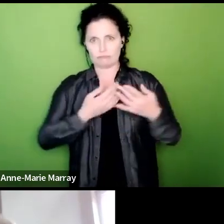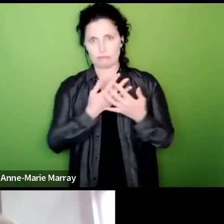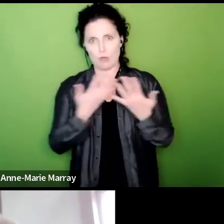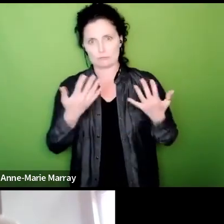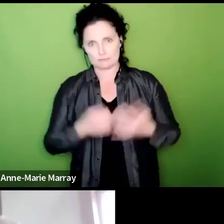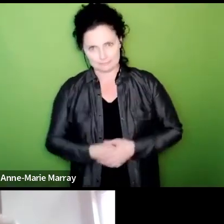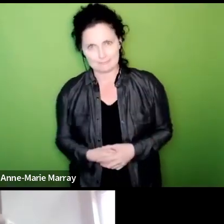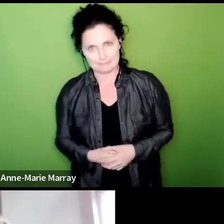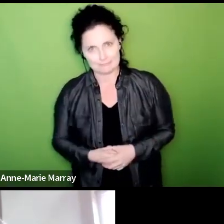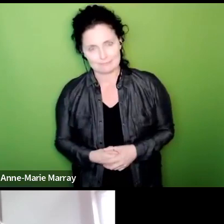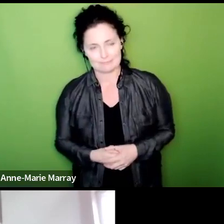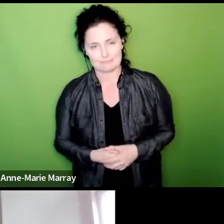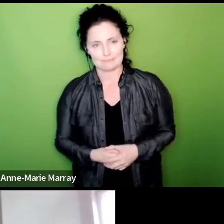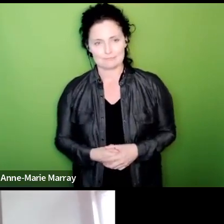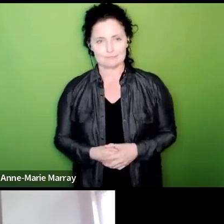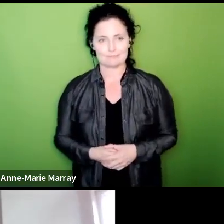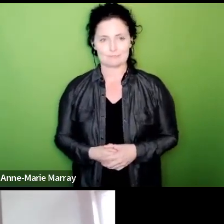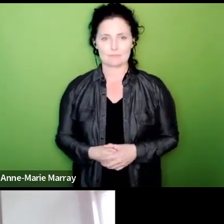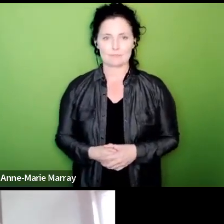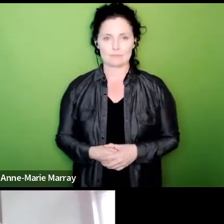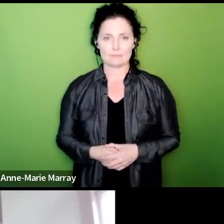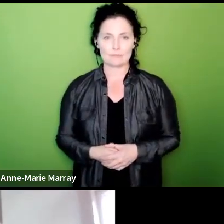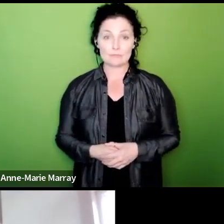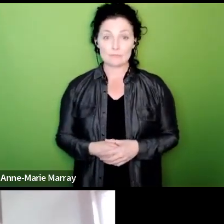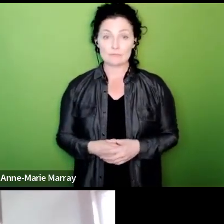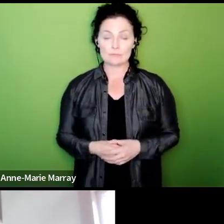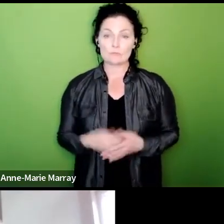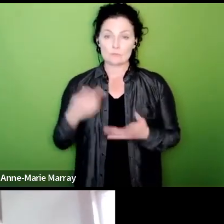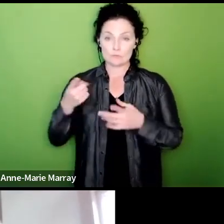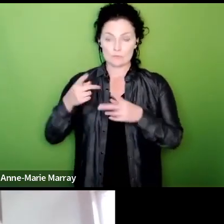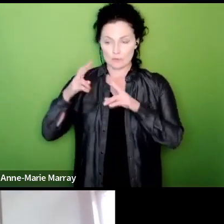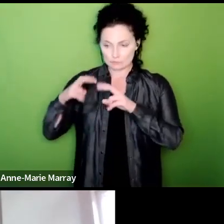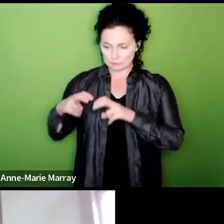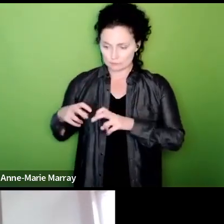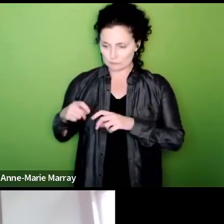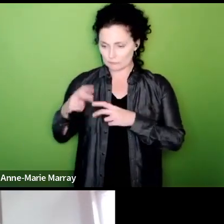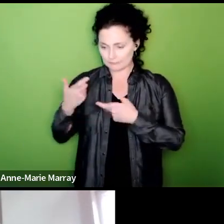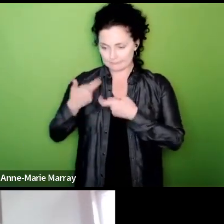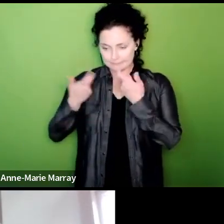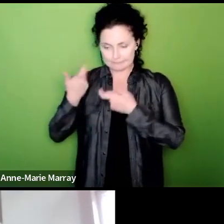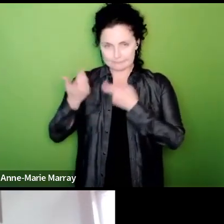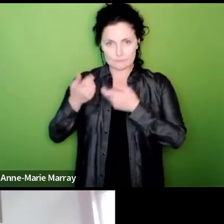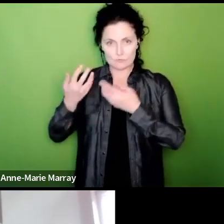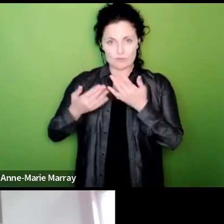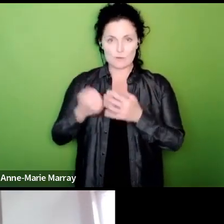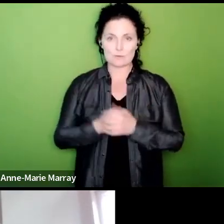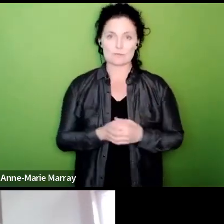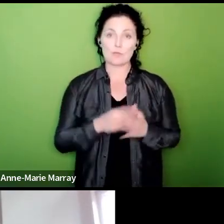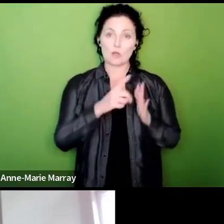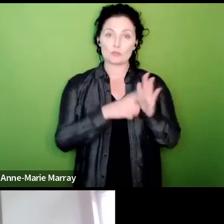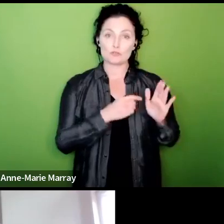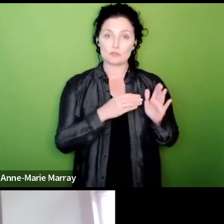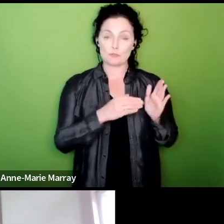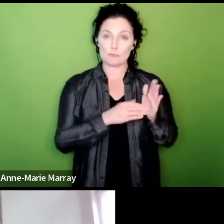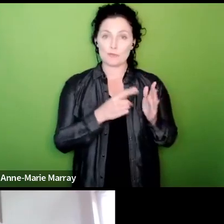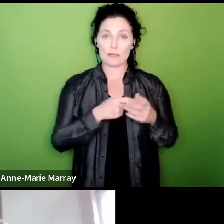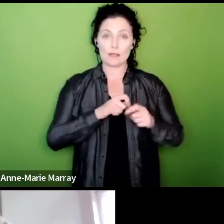um so just whilst you are ploughing through Mark John Mooney says Mark I'm giving up wine for the